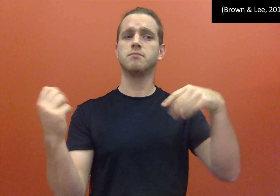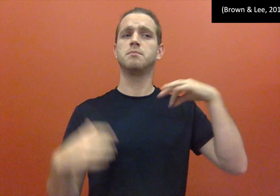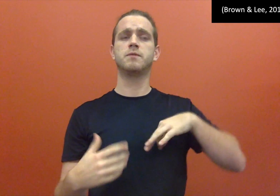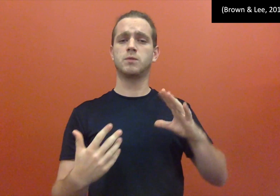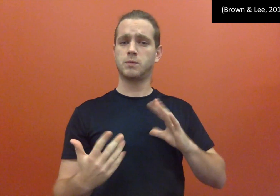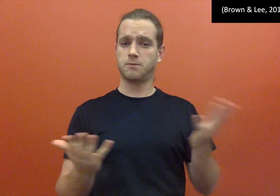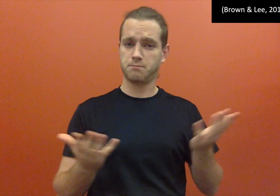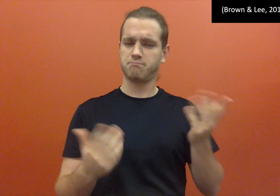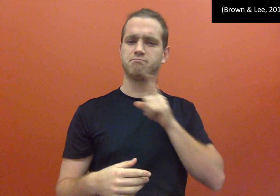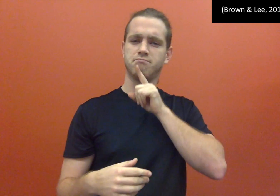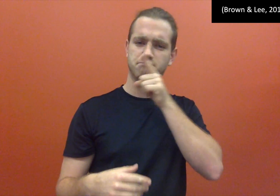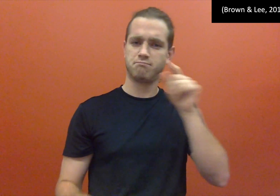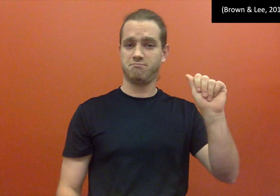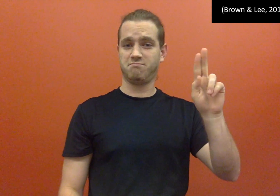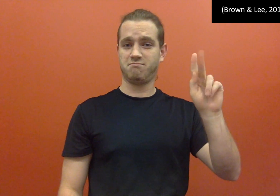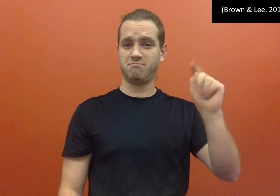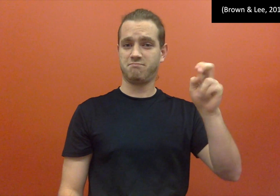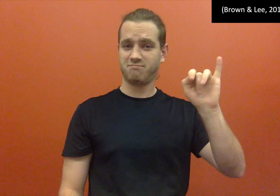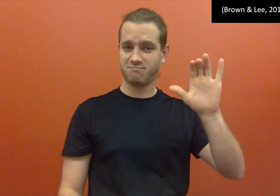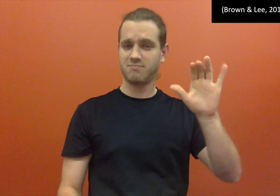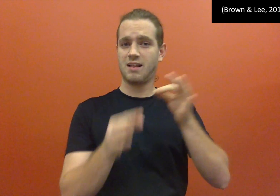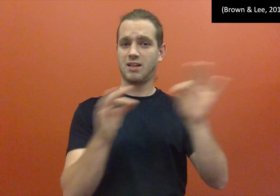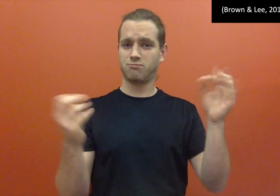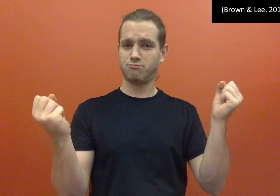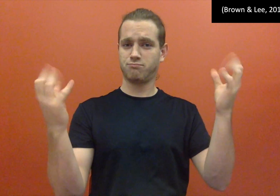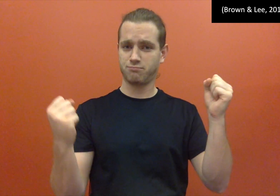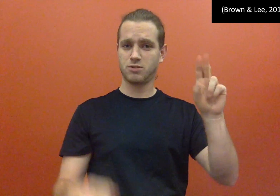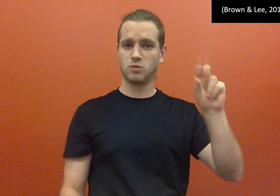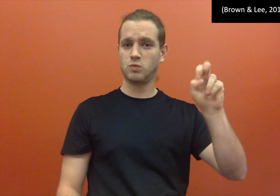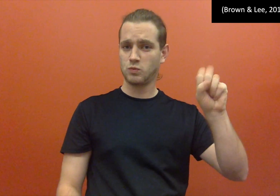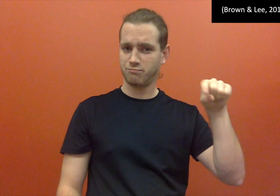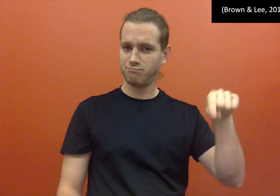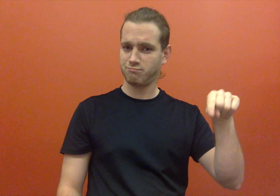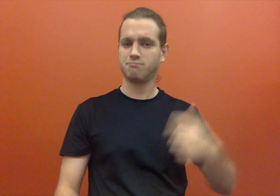It is highly benefits to notice it as an authentic language of ASL users.